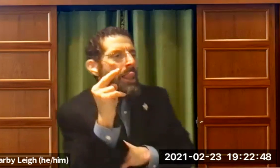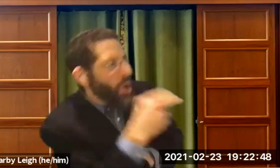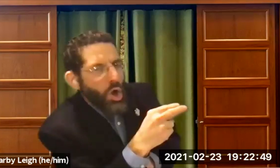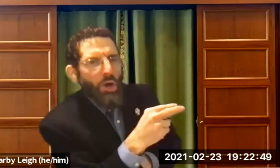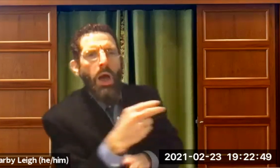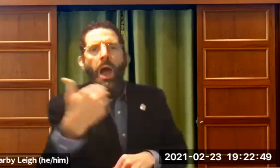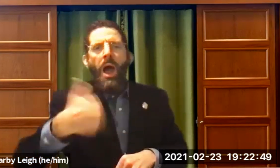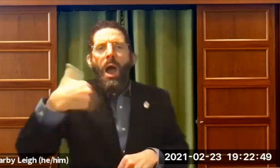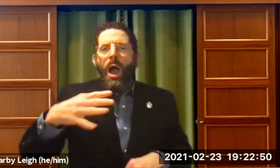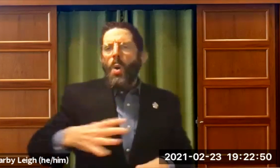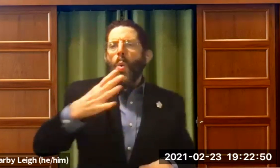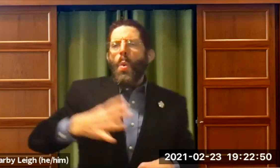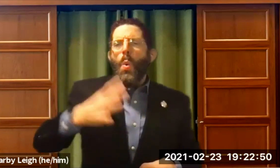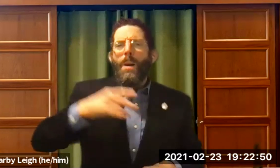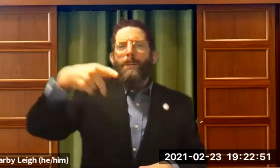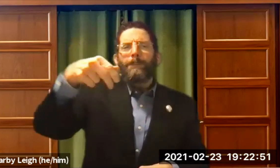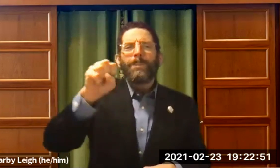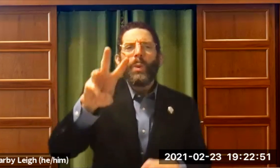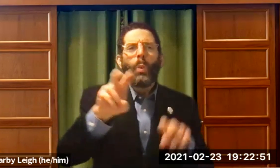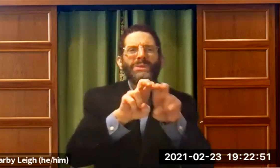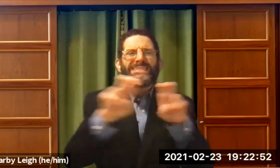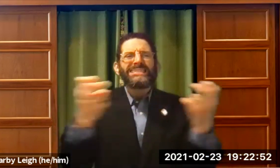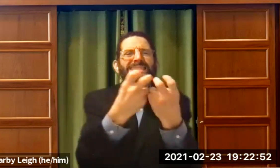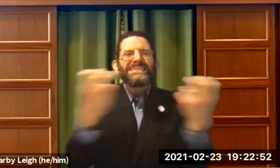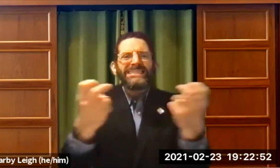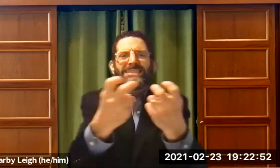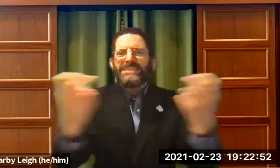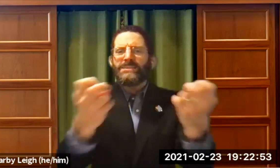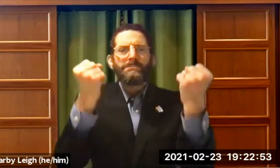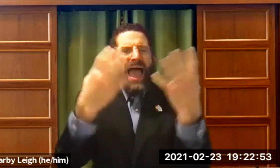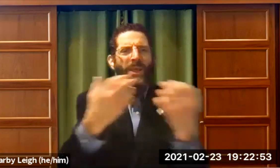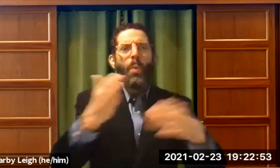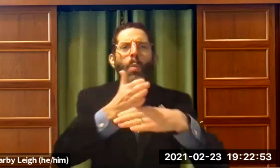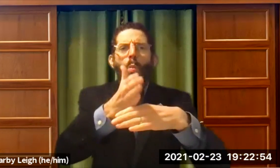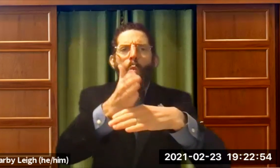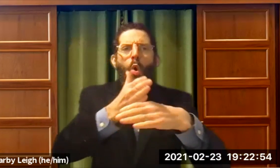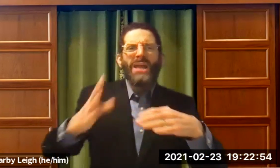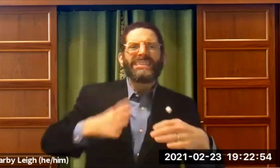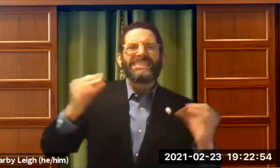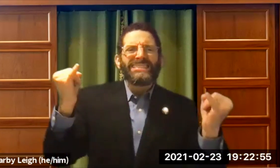And I remember looking in there and thinking, "Wow. The pews. The benches.